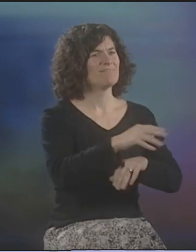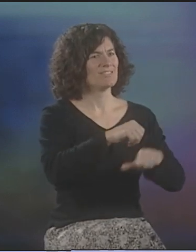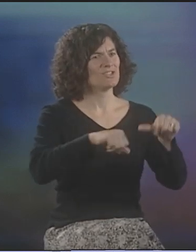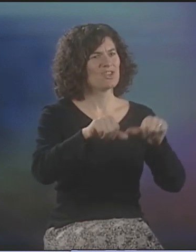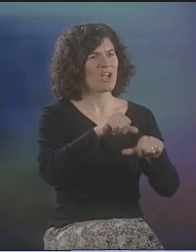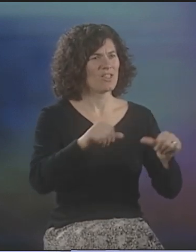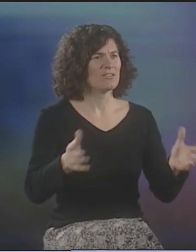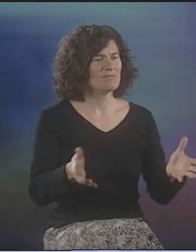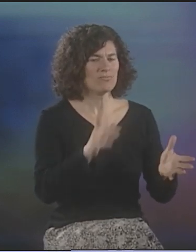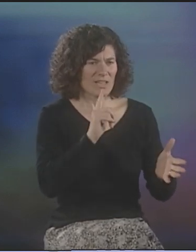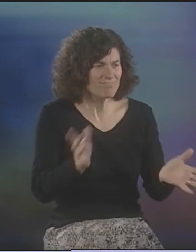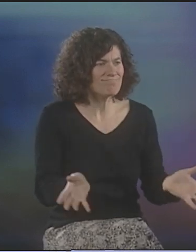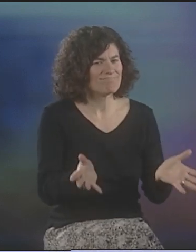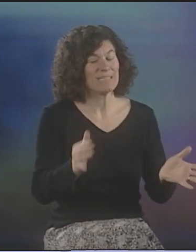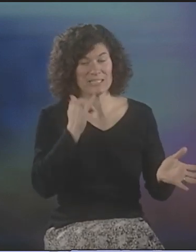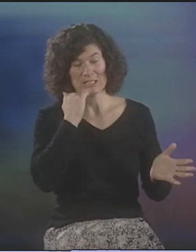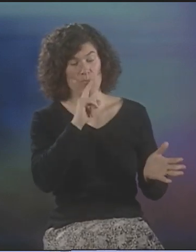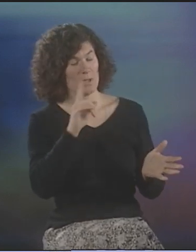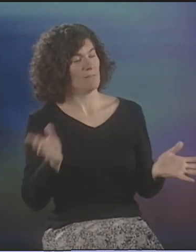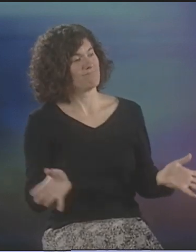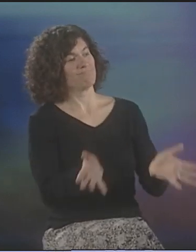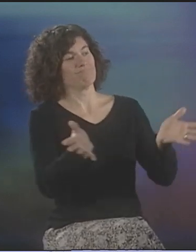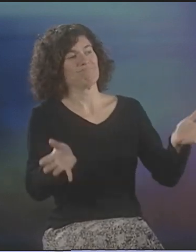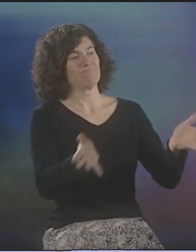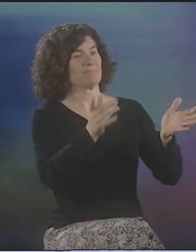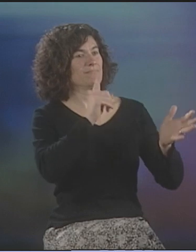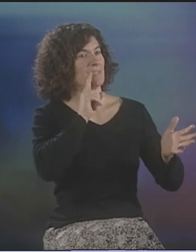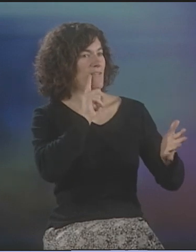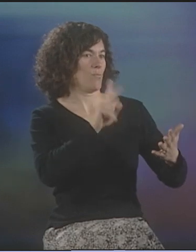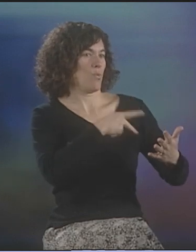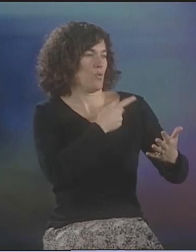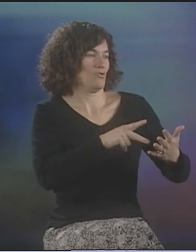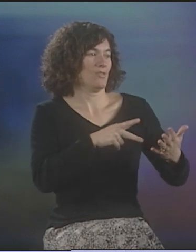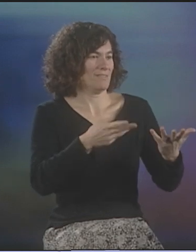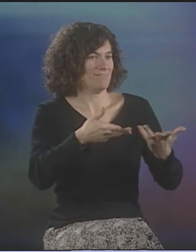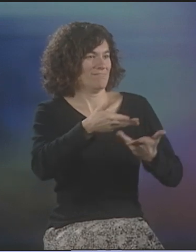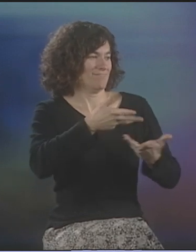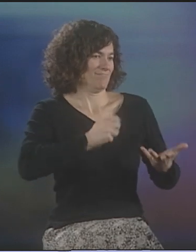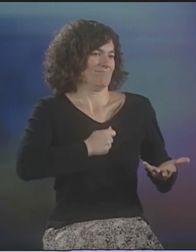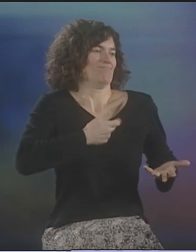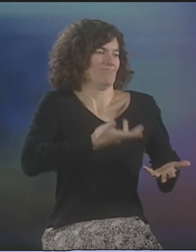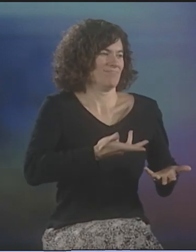BETWEEN THE DEAF COMMUNITY AND JIM. HE WAS TRYING TO ENCOURAGE THIS NEW IDEA OF ASL POETRY